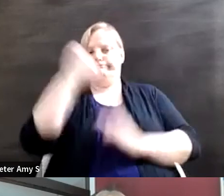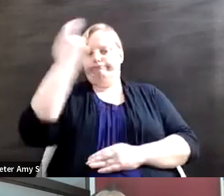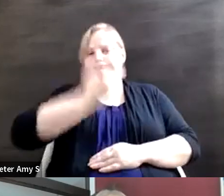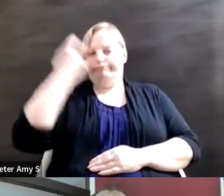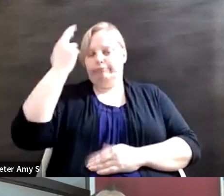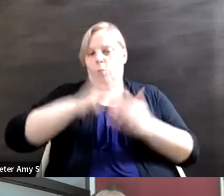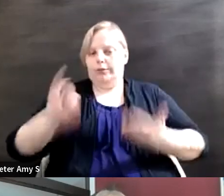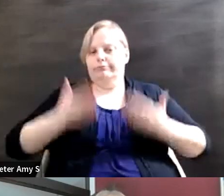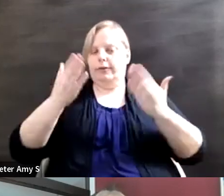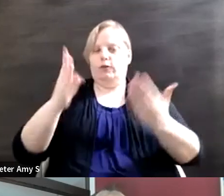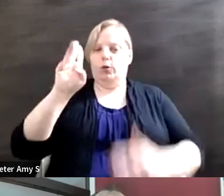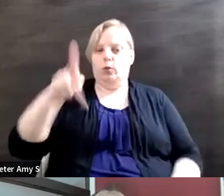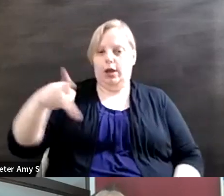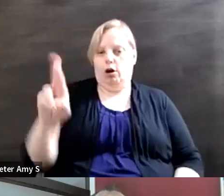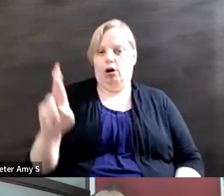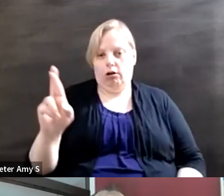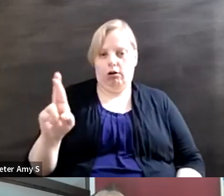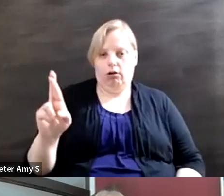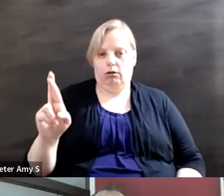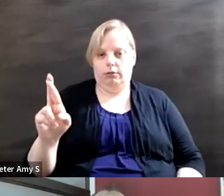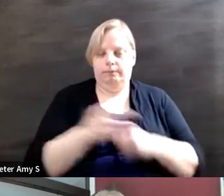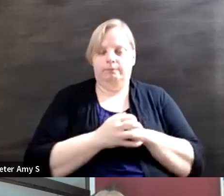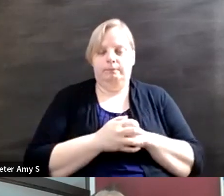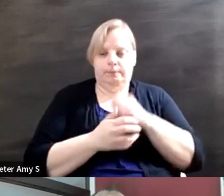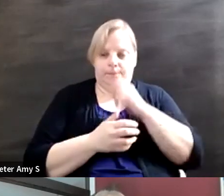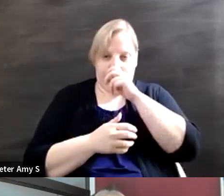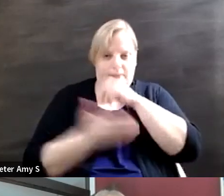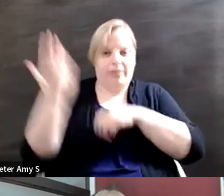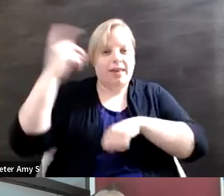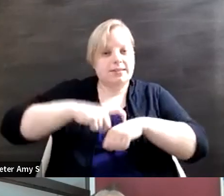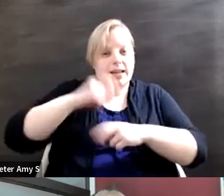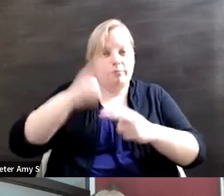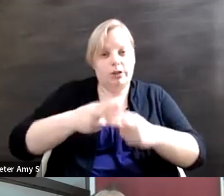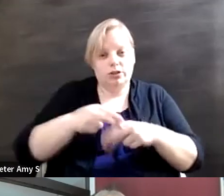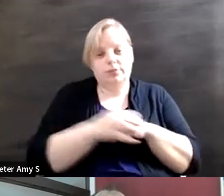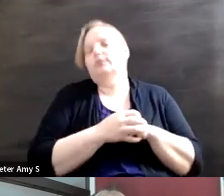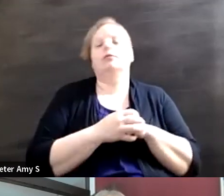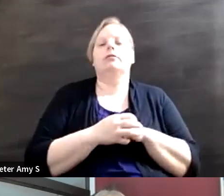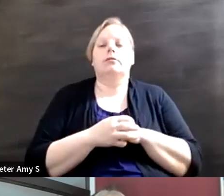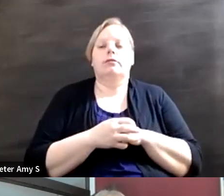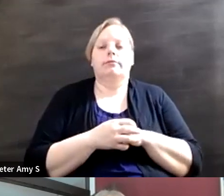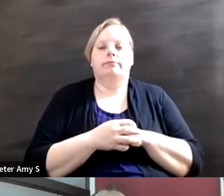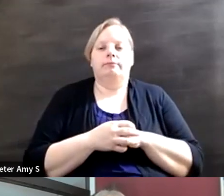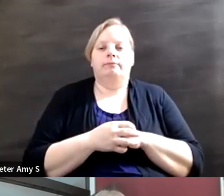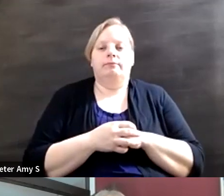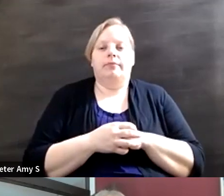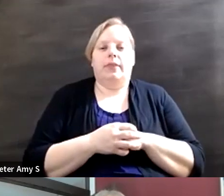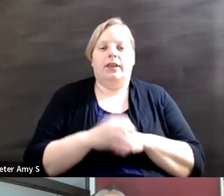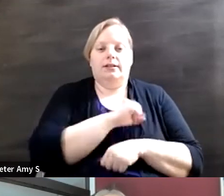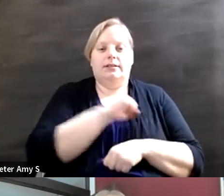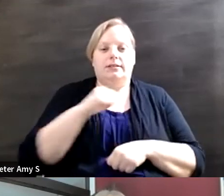UPR and the last time it was even raised was when was bringing even Senator Bob Dole to participate